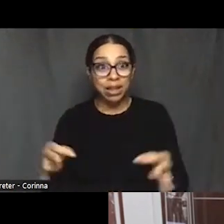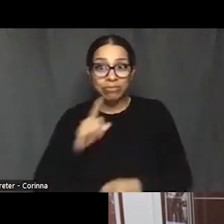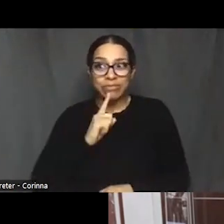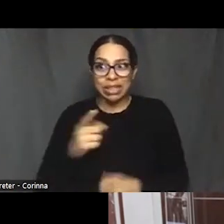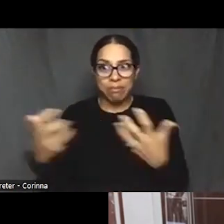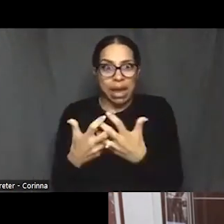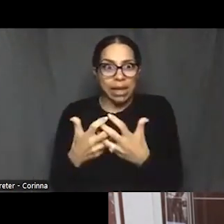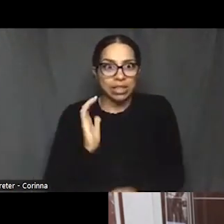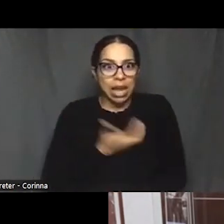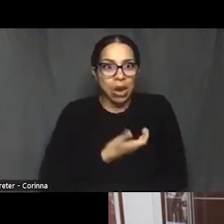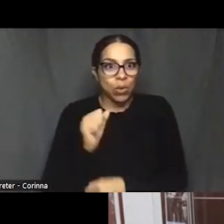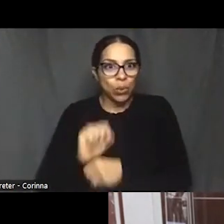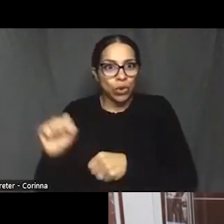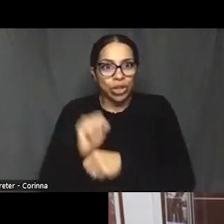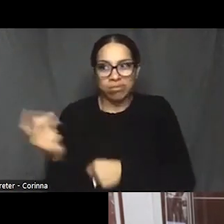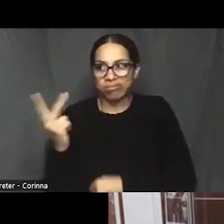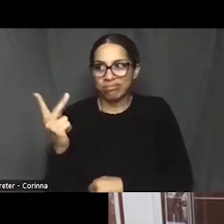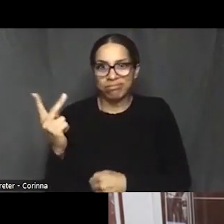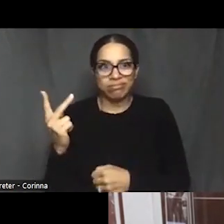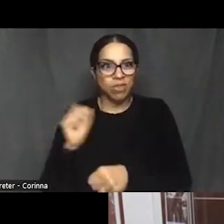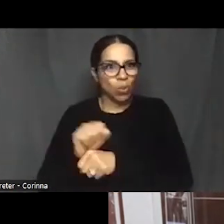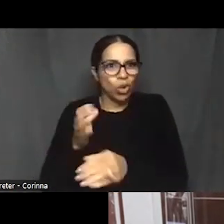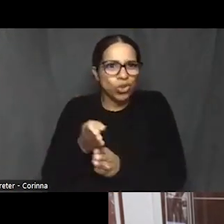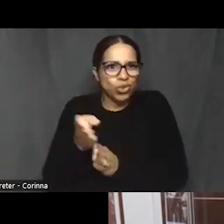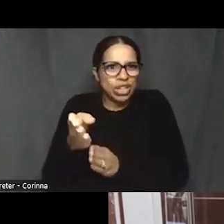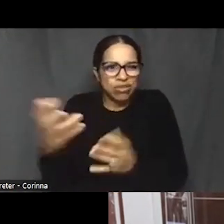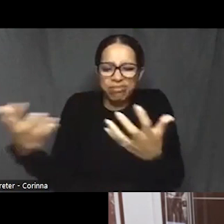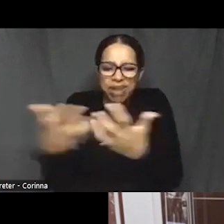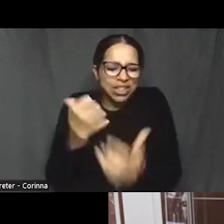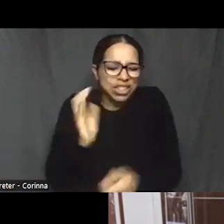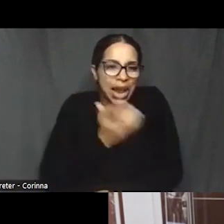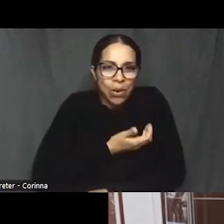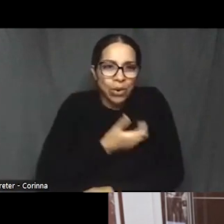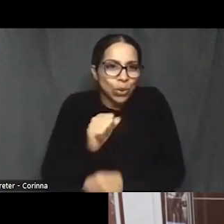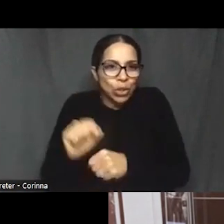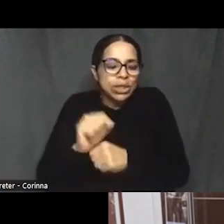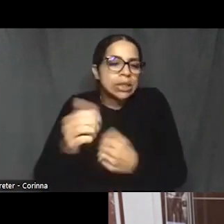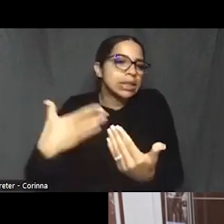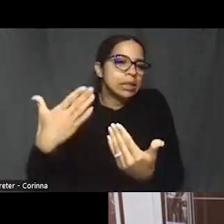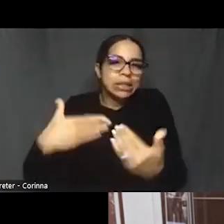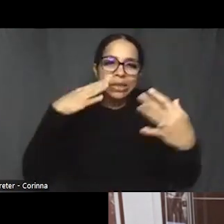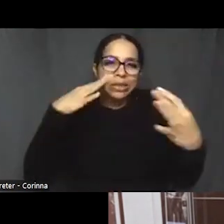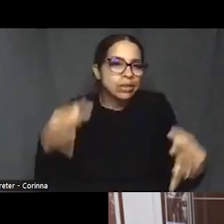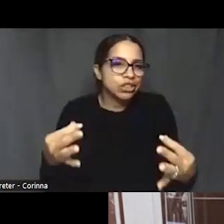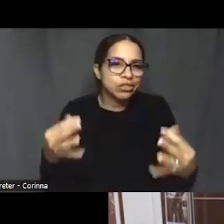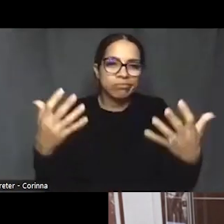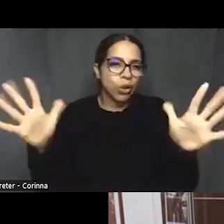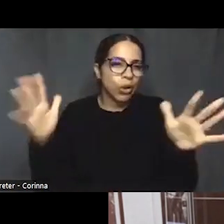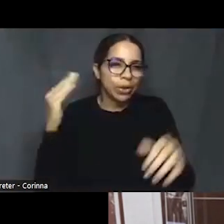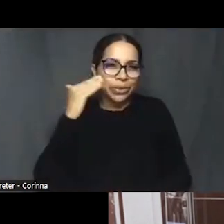This was this was an easy, easy call to make. And the three